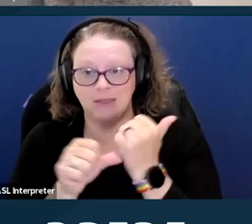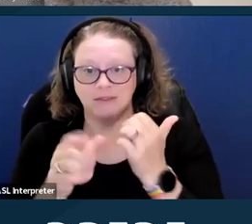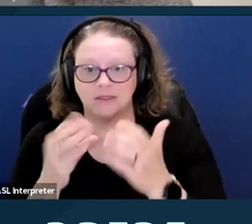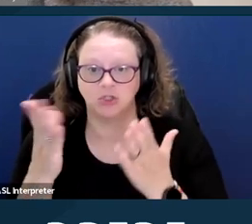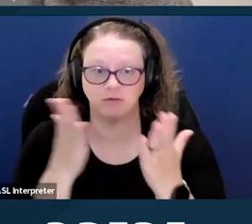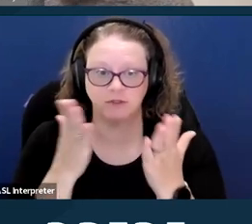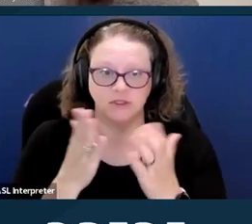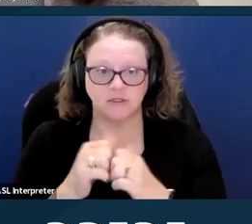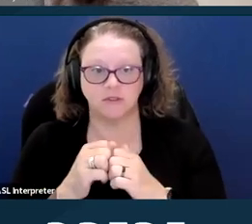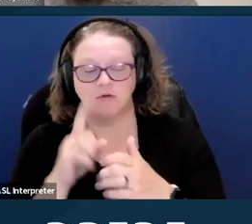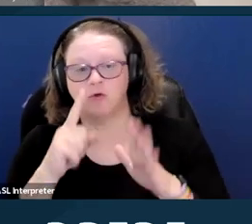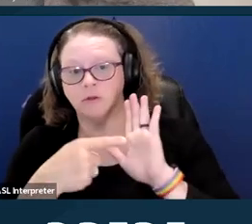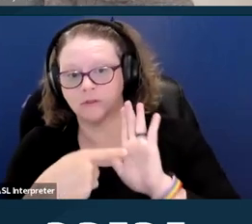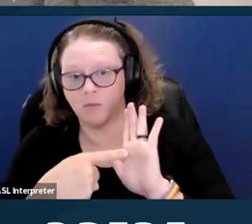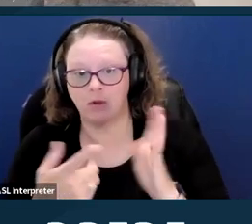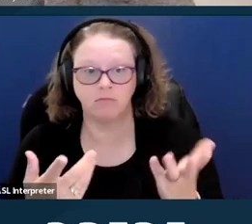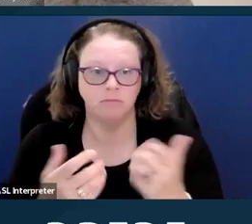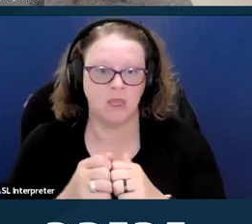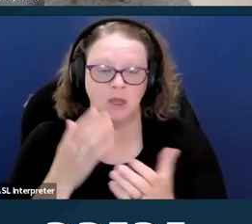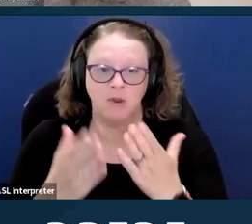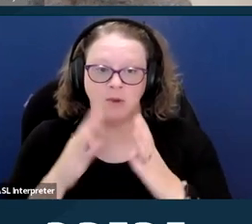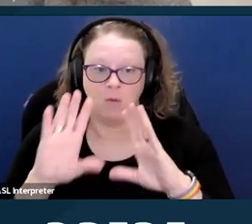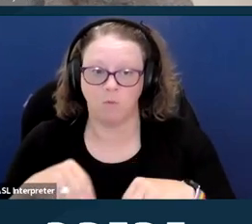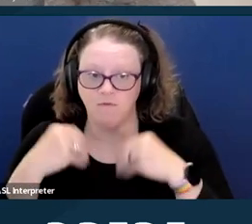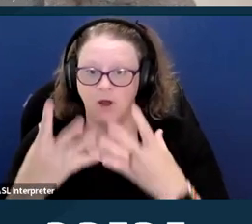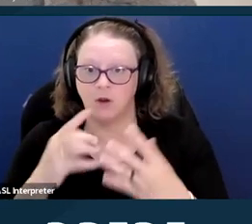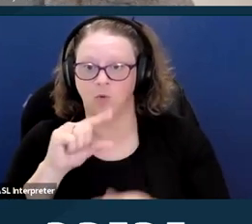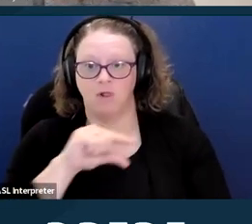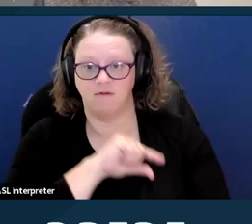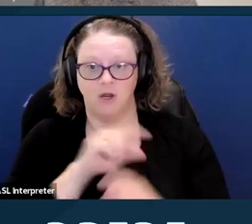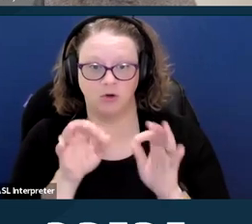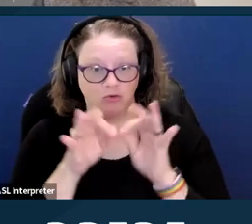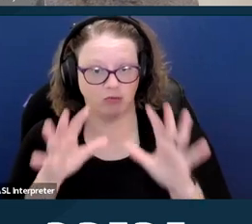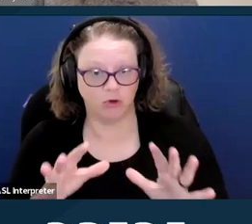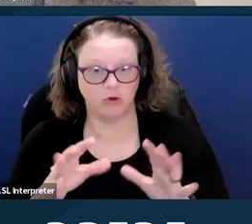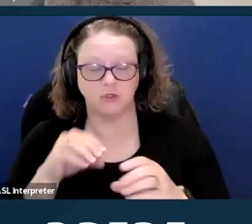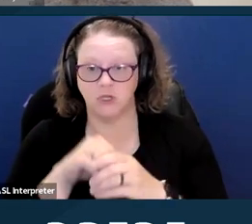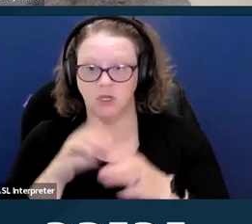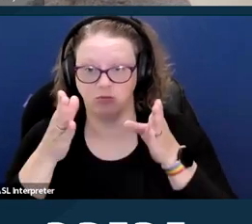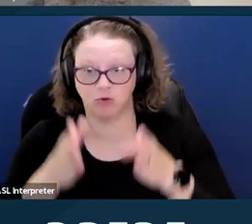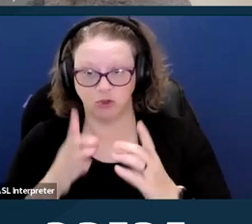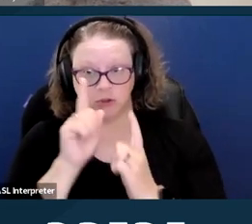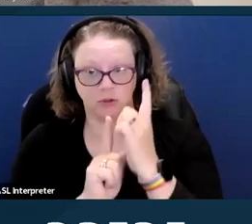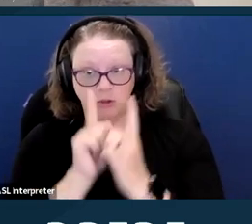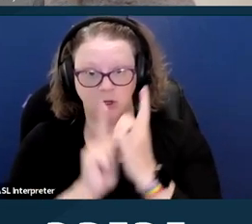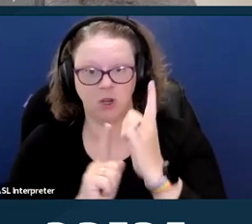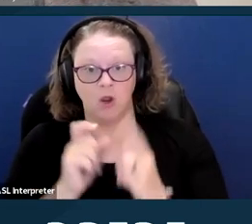qualified interpreters, which can be done in person or through video remote interpreting or VRI,